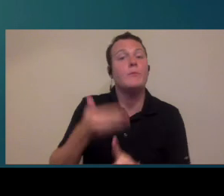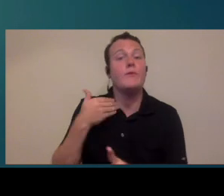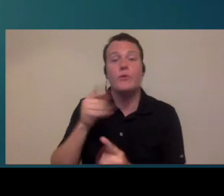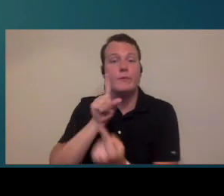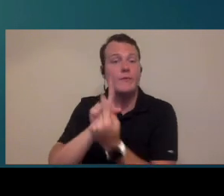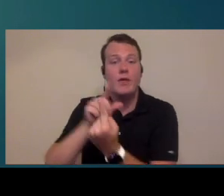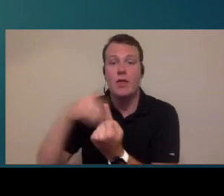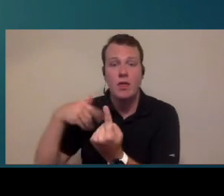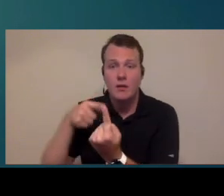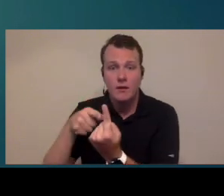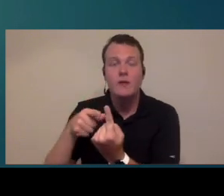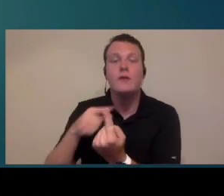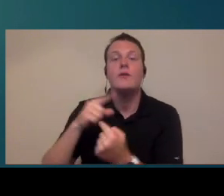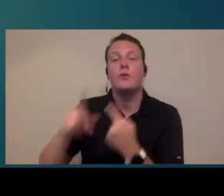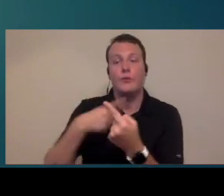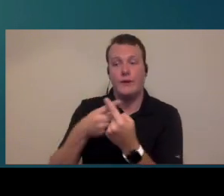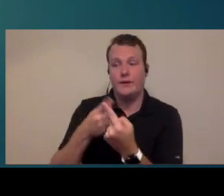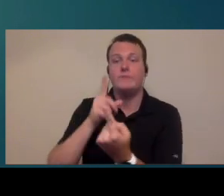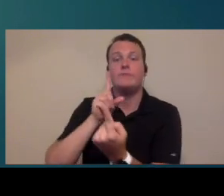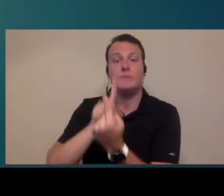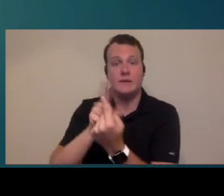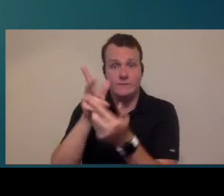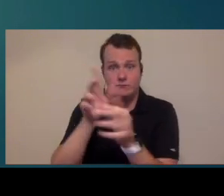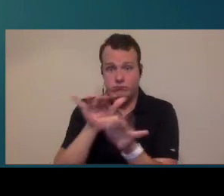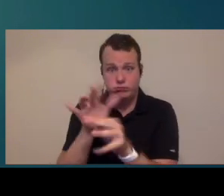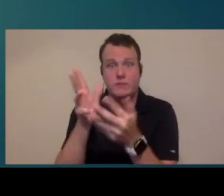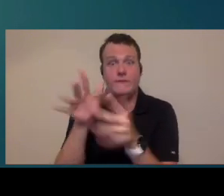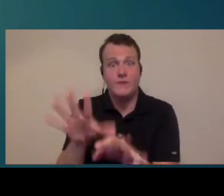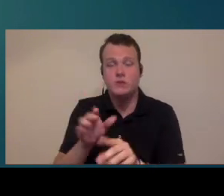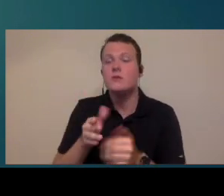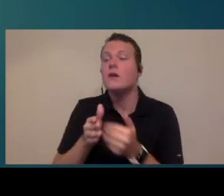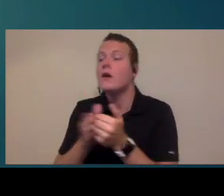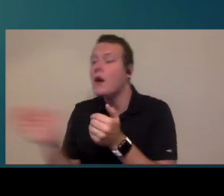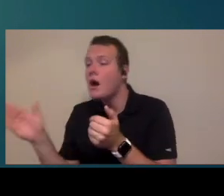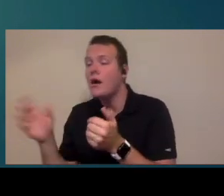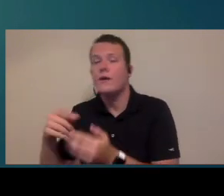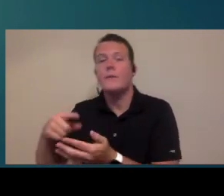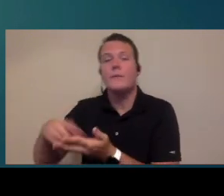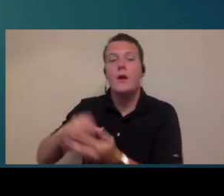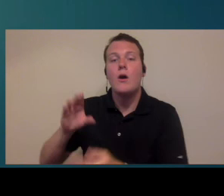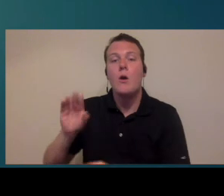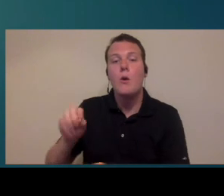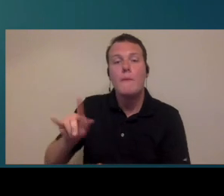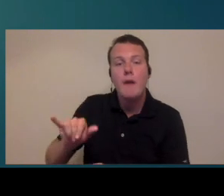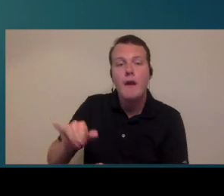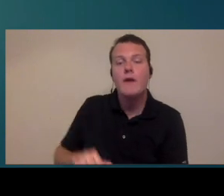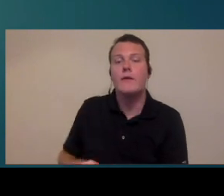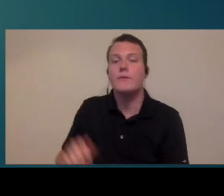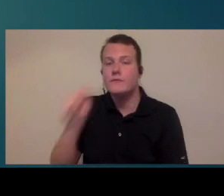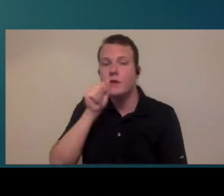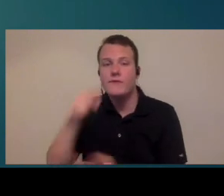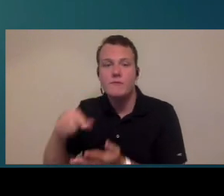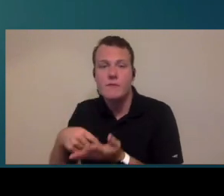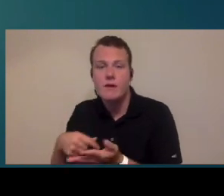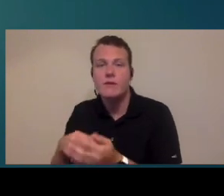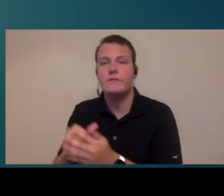the patient and then on the backside once that opponent is finished you still have to do you know collecting co-pays or private pay for the appointment